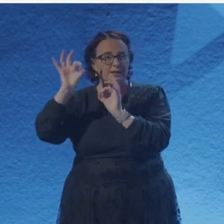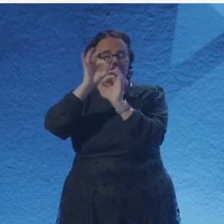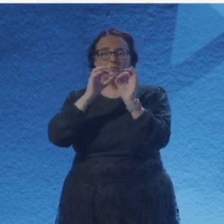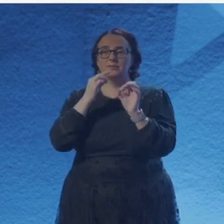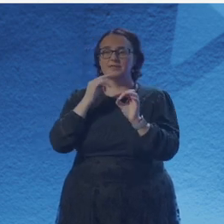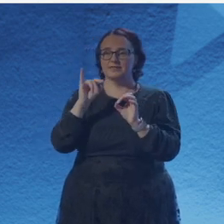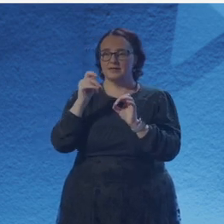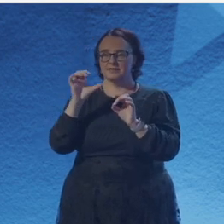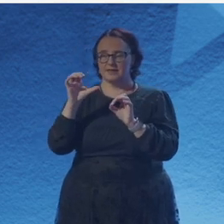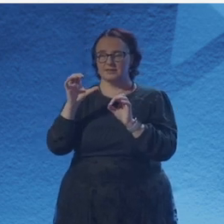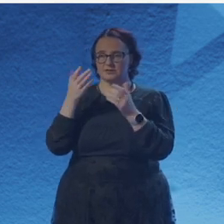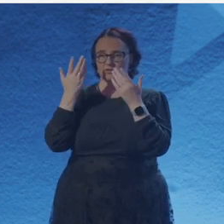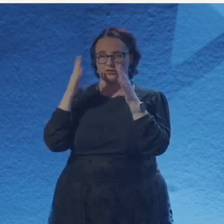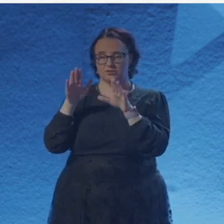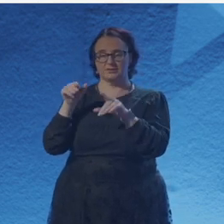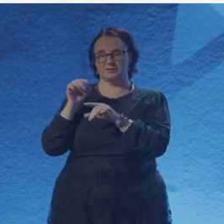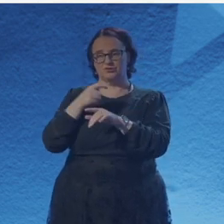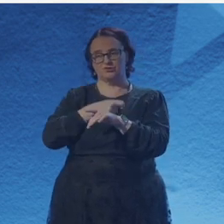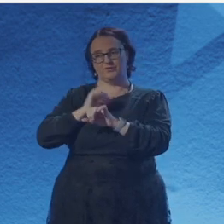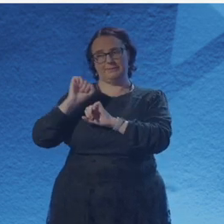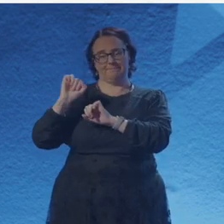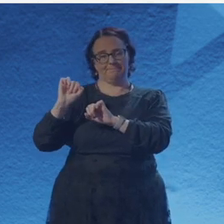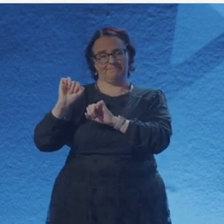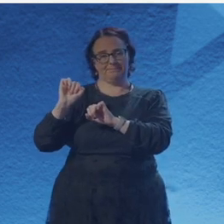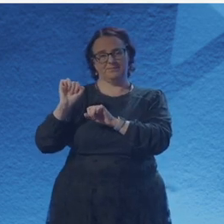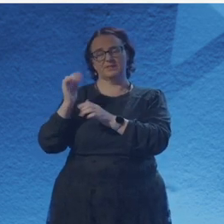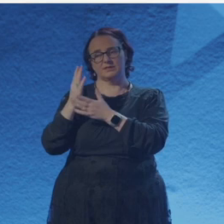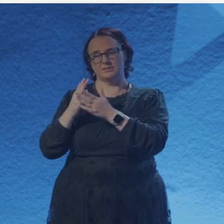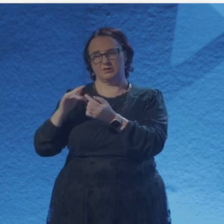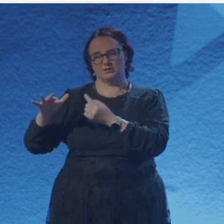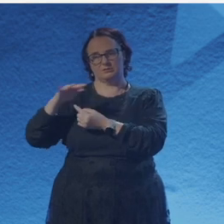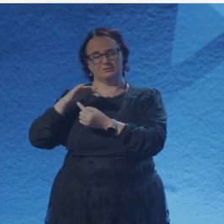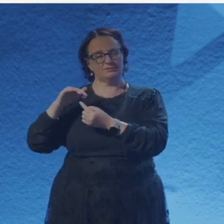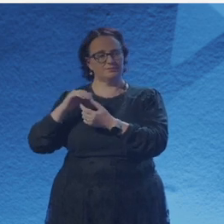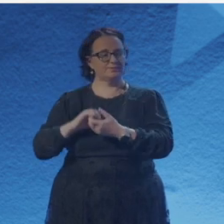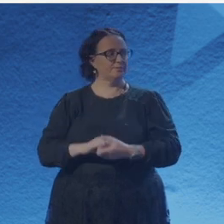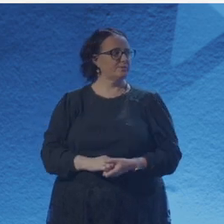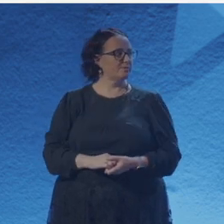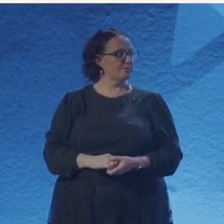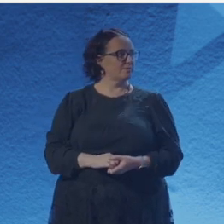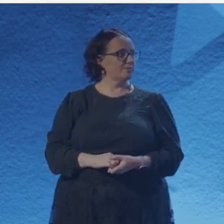coming into the eye rather than going out of the eye. And he reckons that light was made